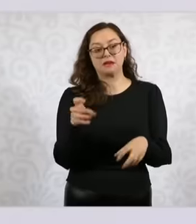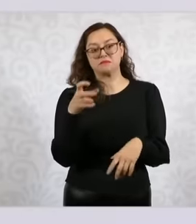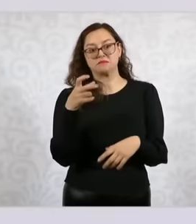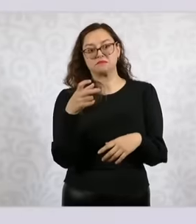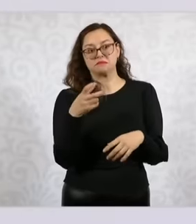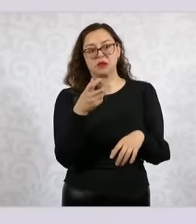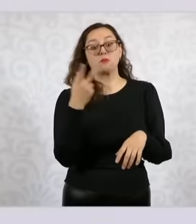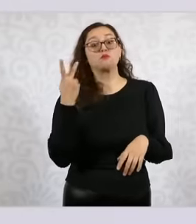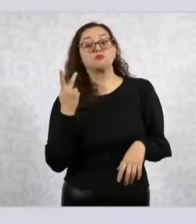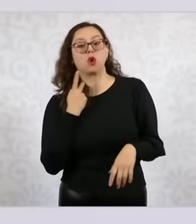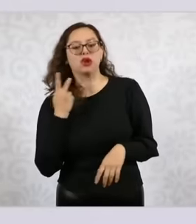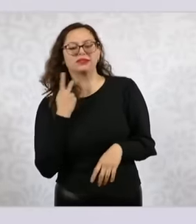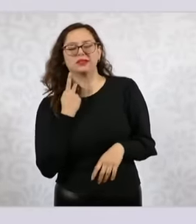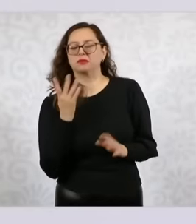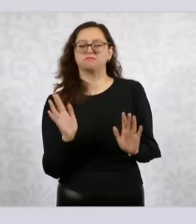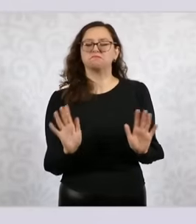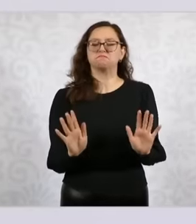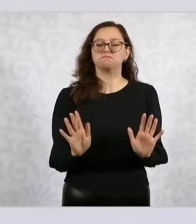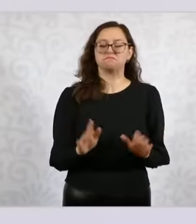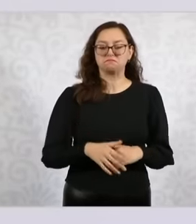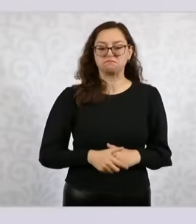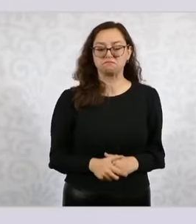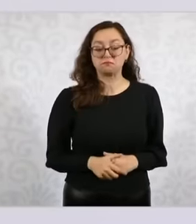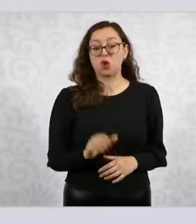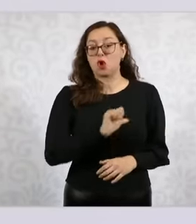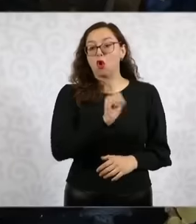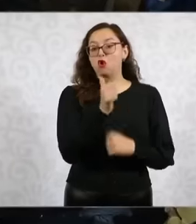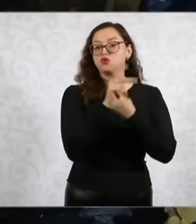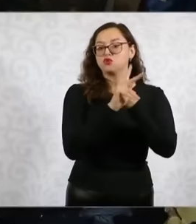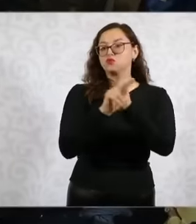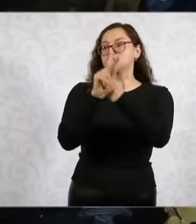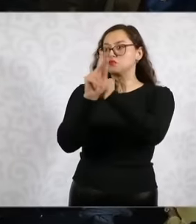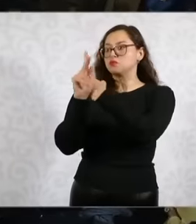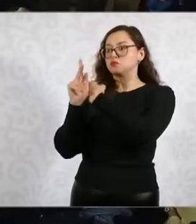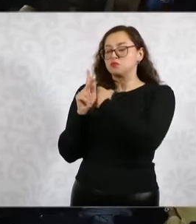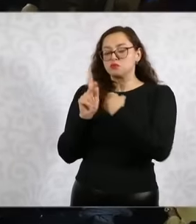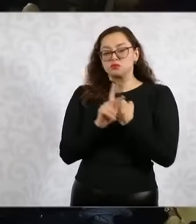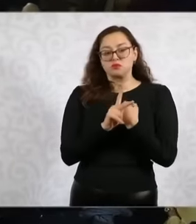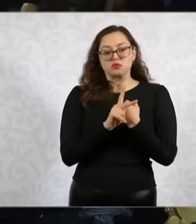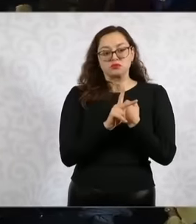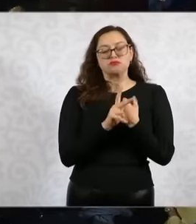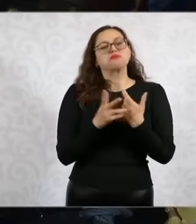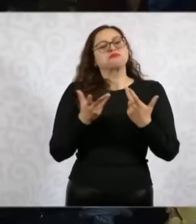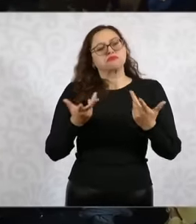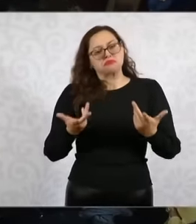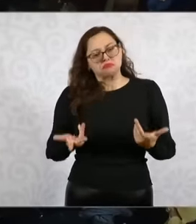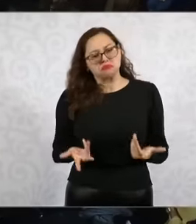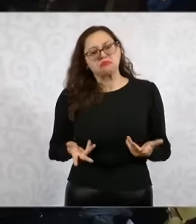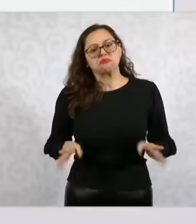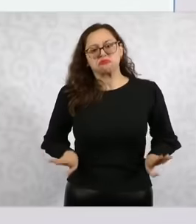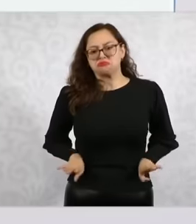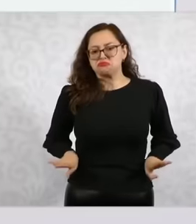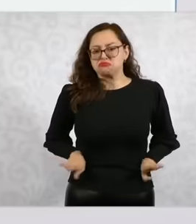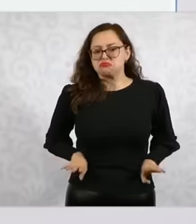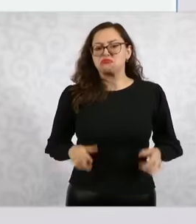the United States in particular and with the other countries as well. Very good relationship. I have the